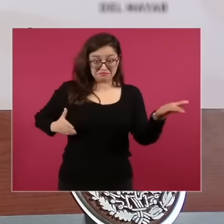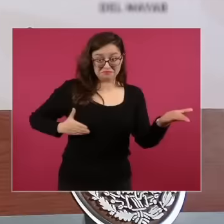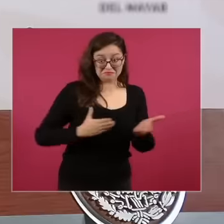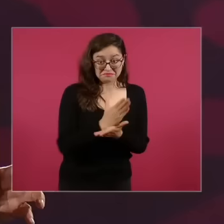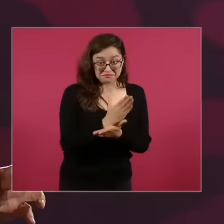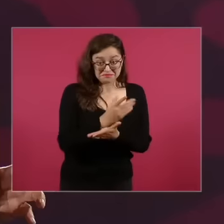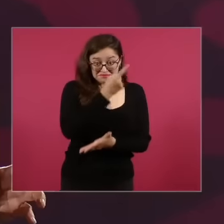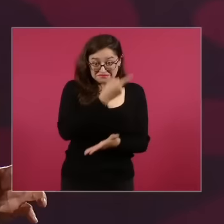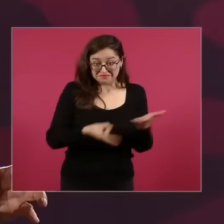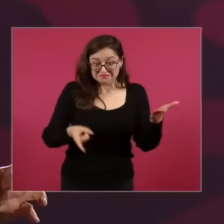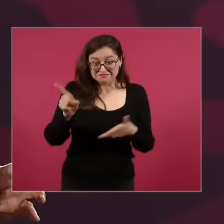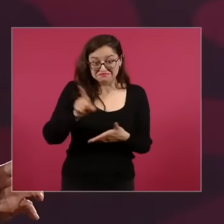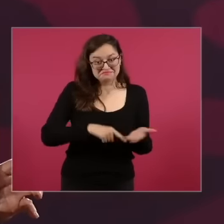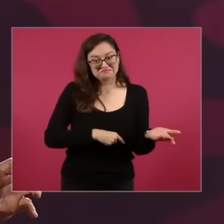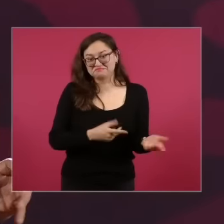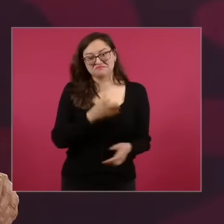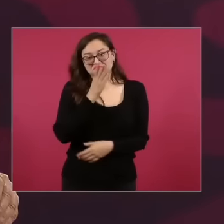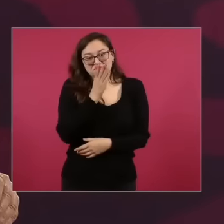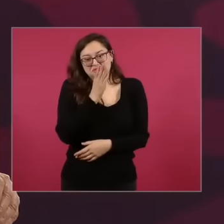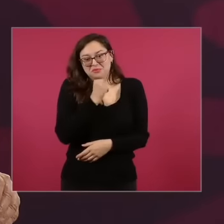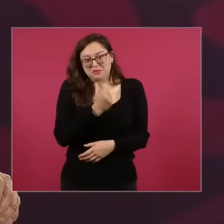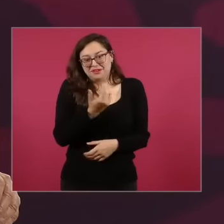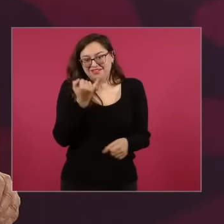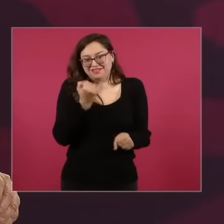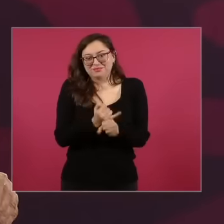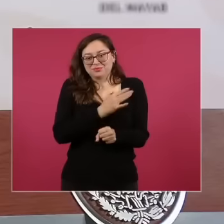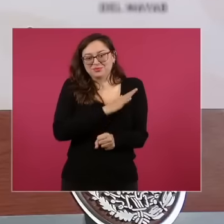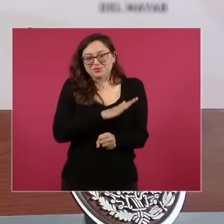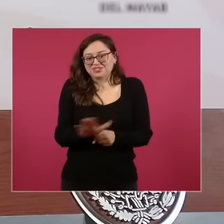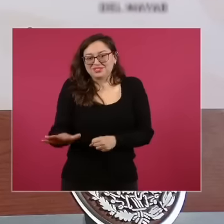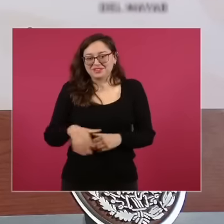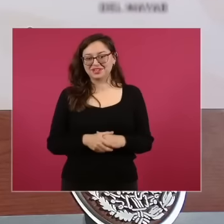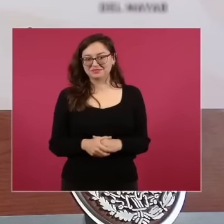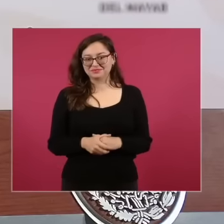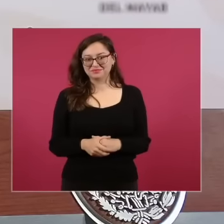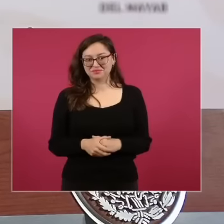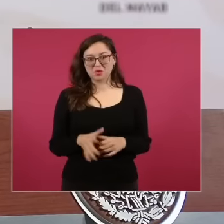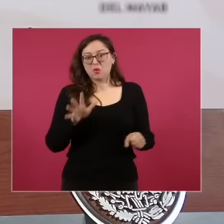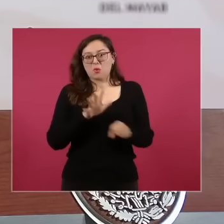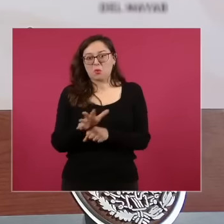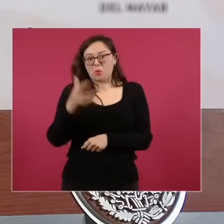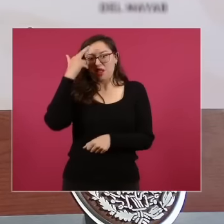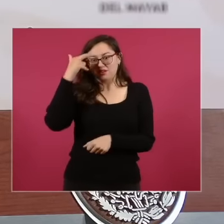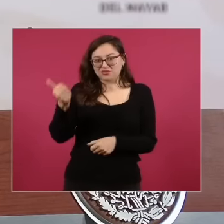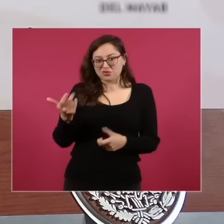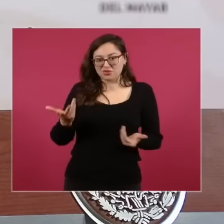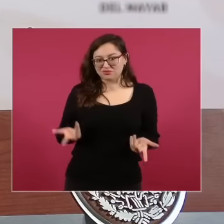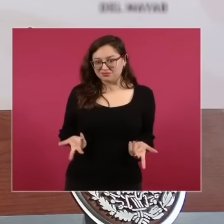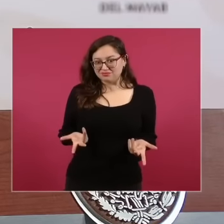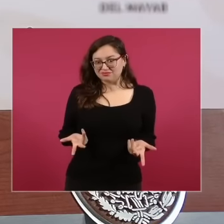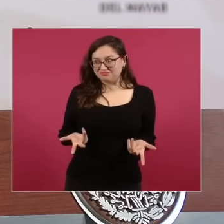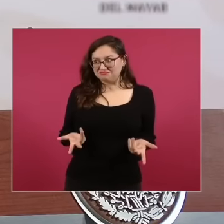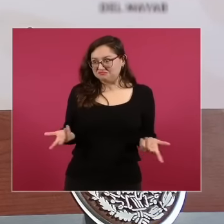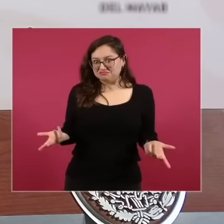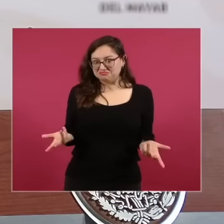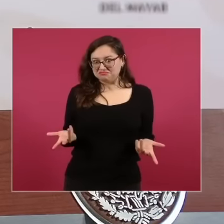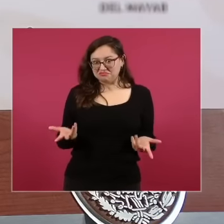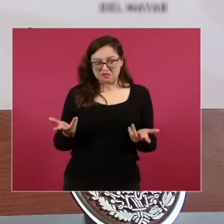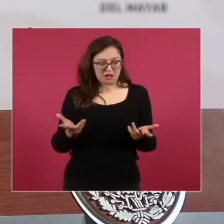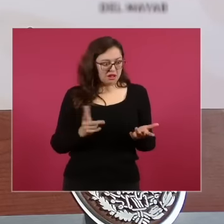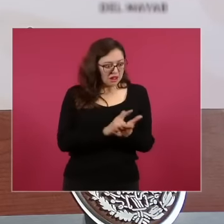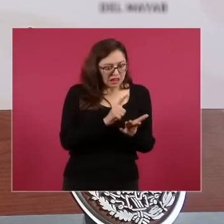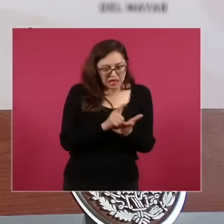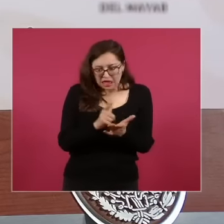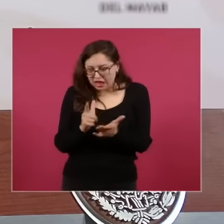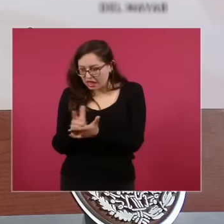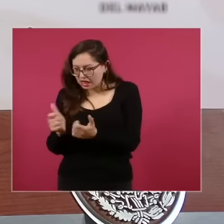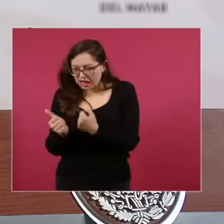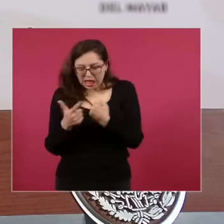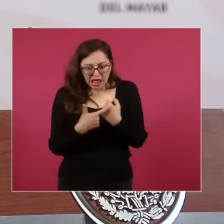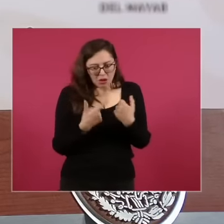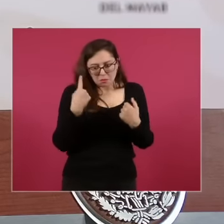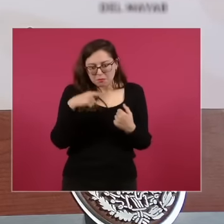the reform of the Constitution, yes, that is what the counselor told him, yes. But in addition,